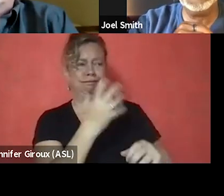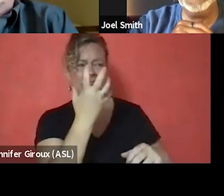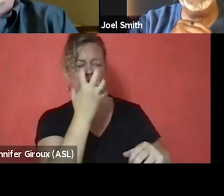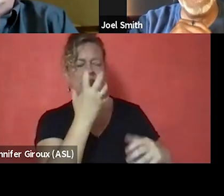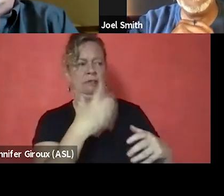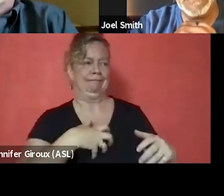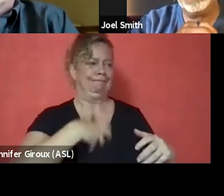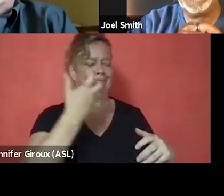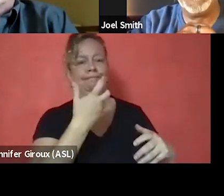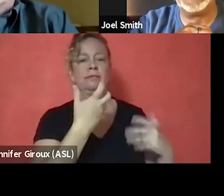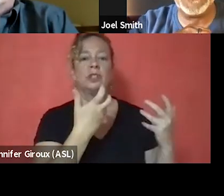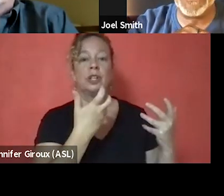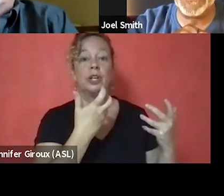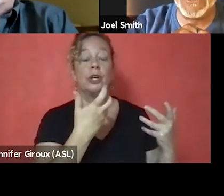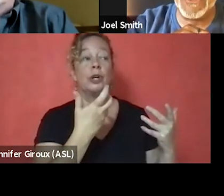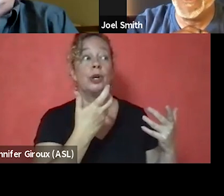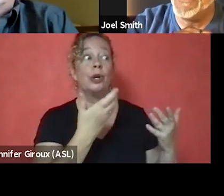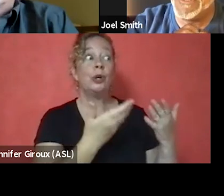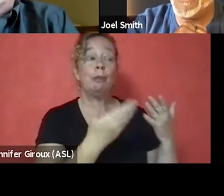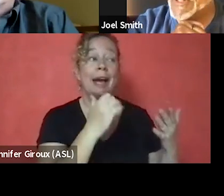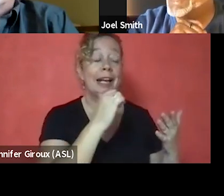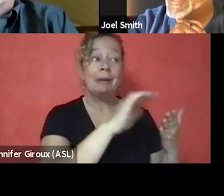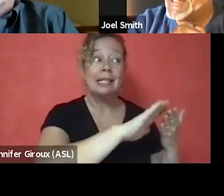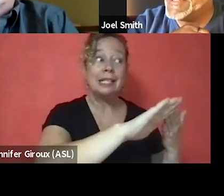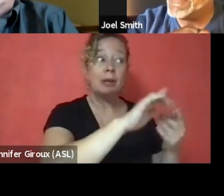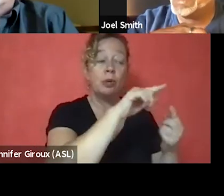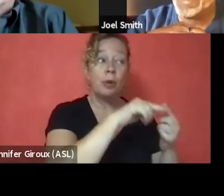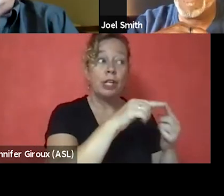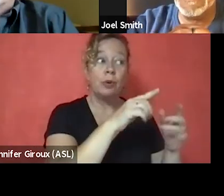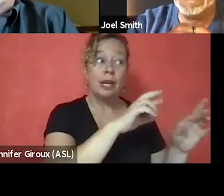you might not be able to discharge when you thought you were getting relieved.